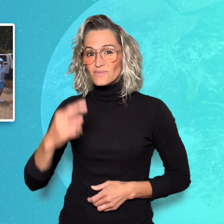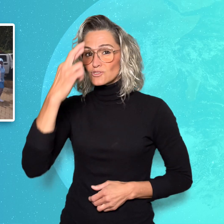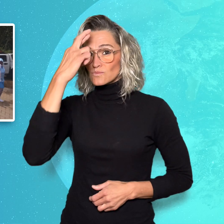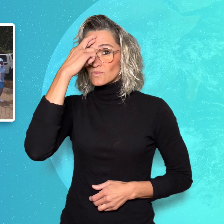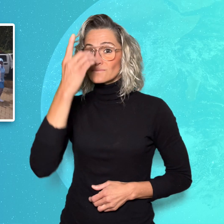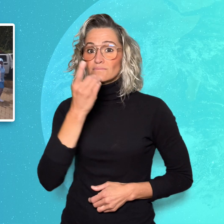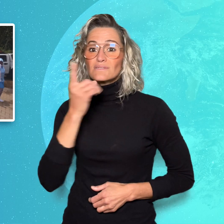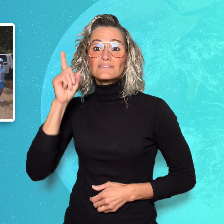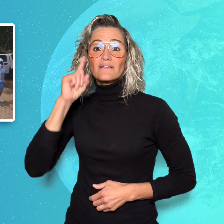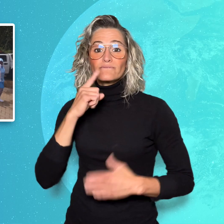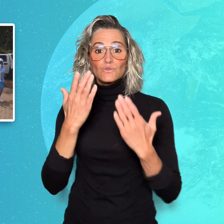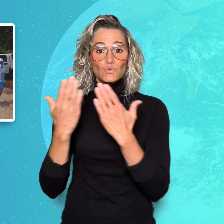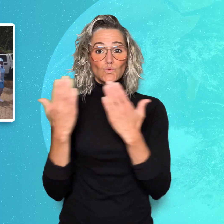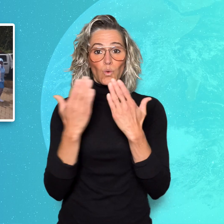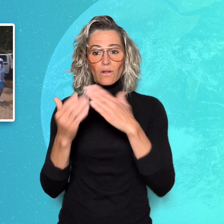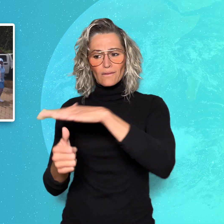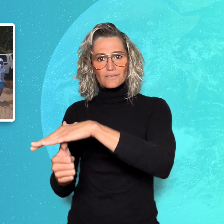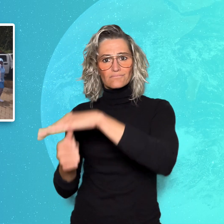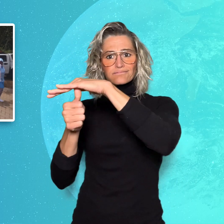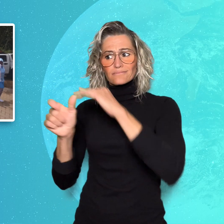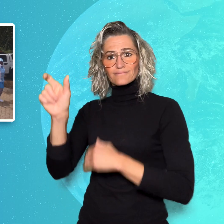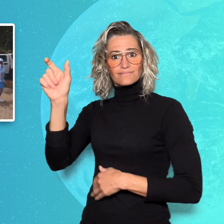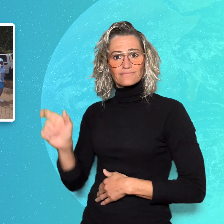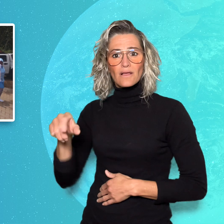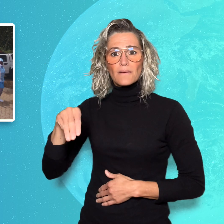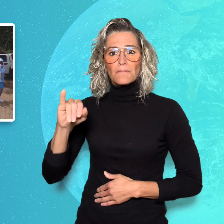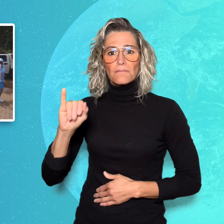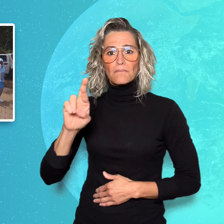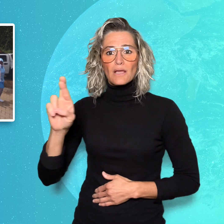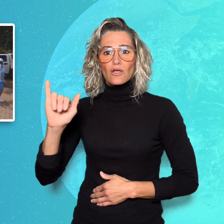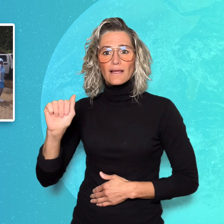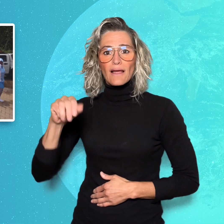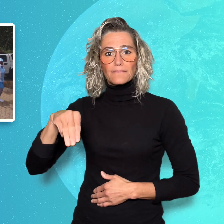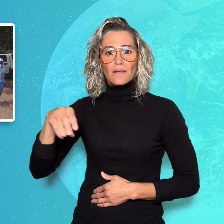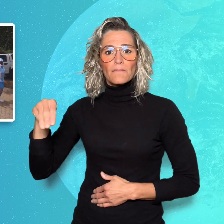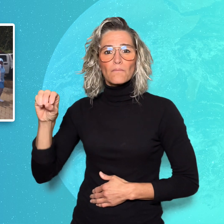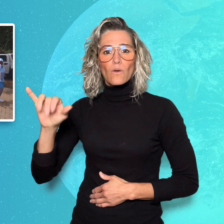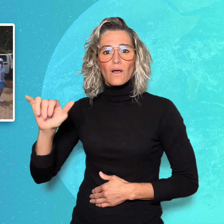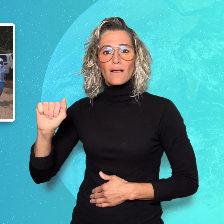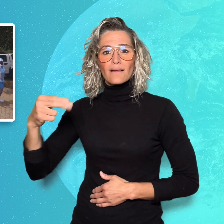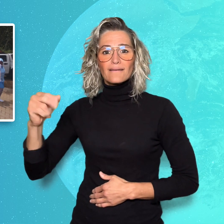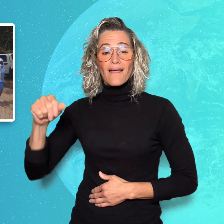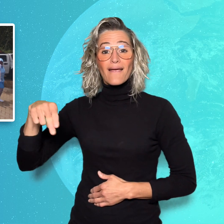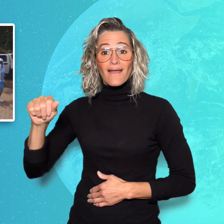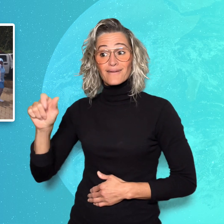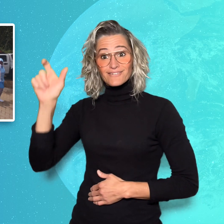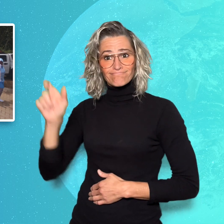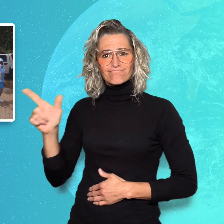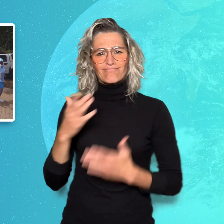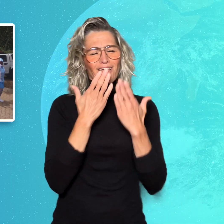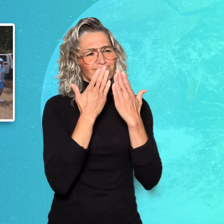Mirriam Moyahana, the principal of the Dominican School for the Deaf,